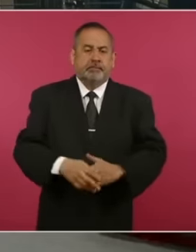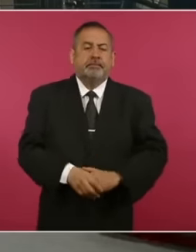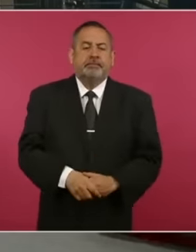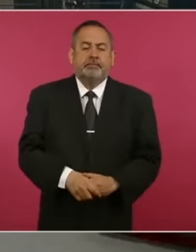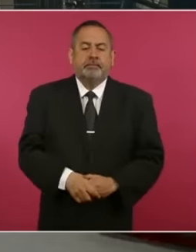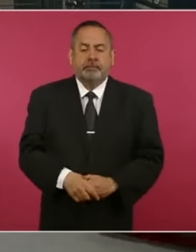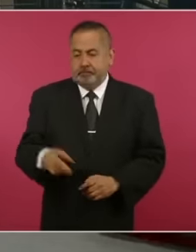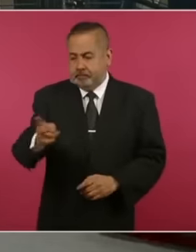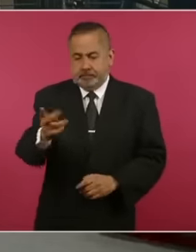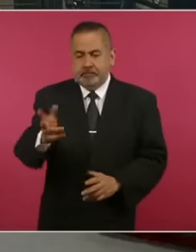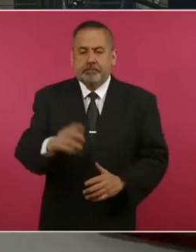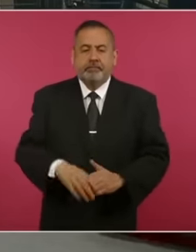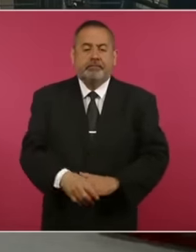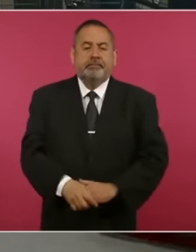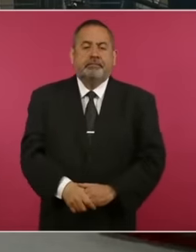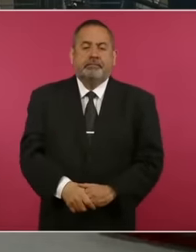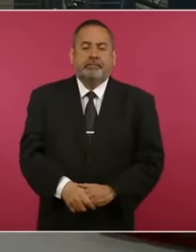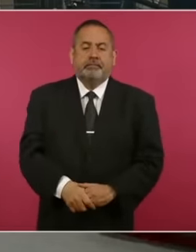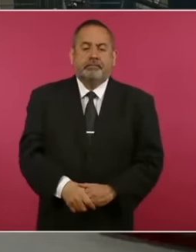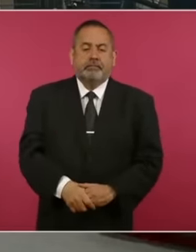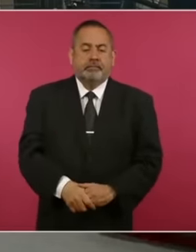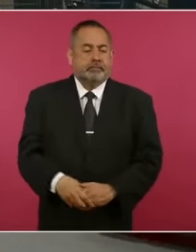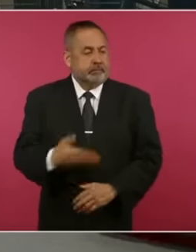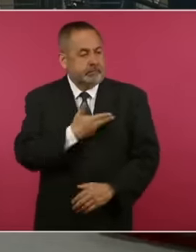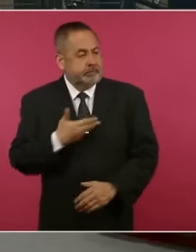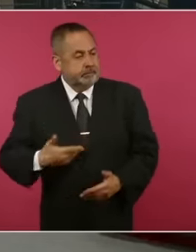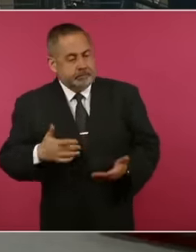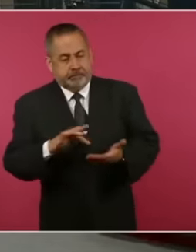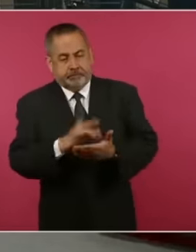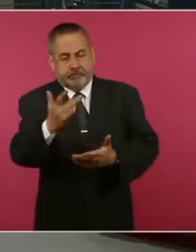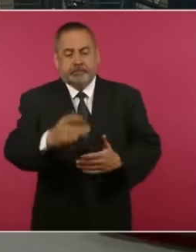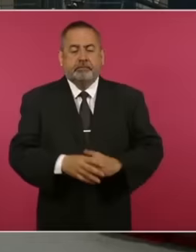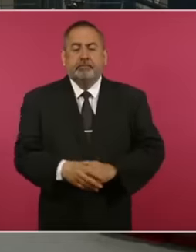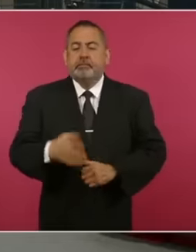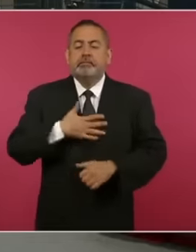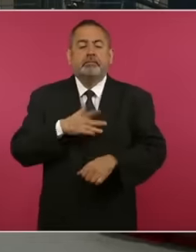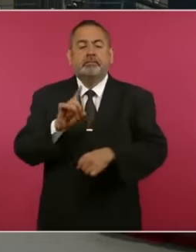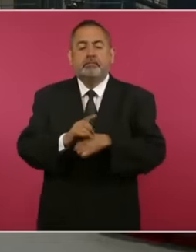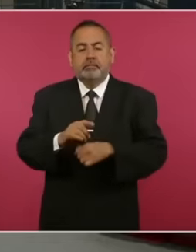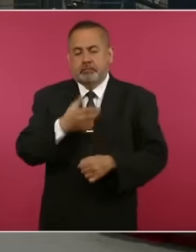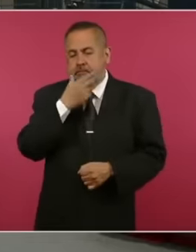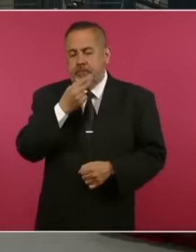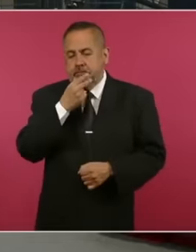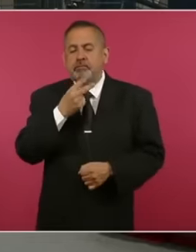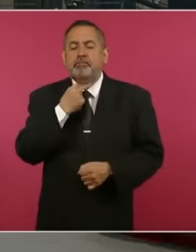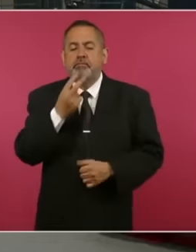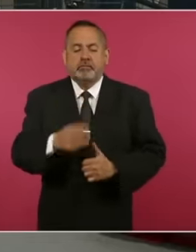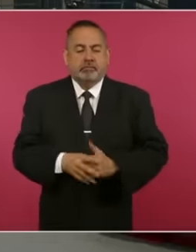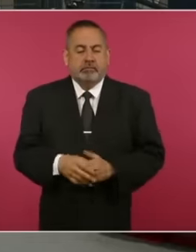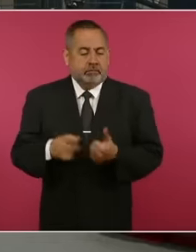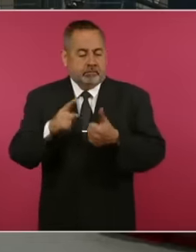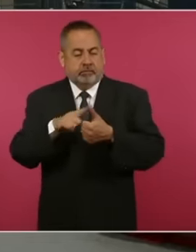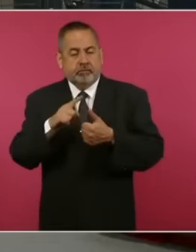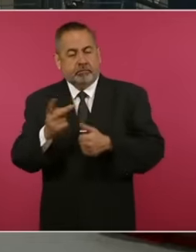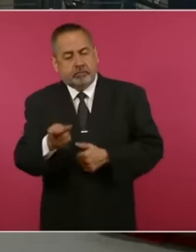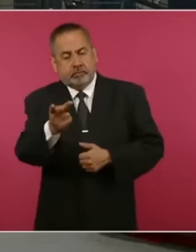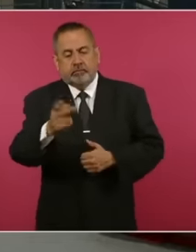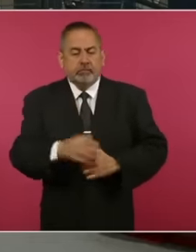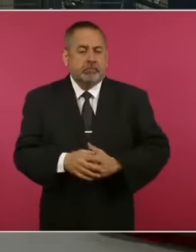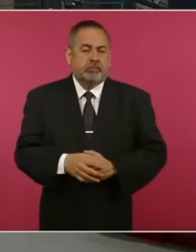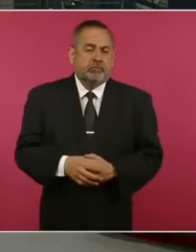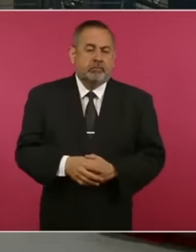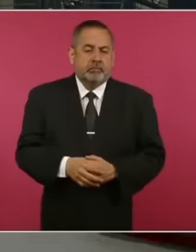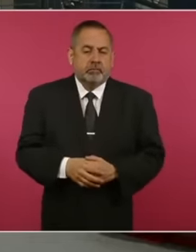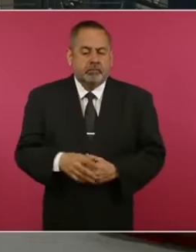Thank you President good morning the first question would be how long a procedure like